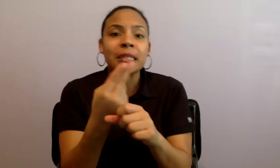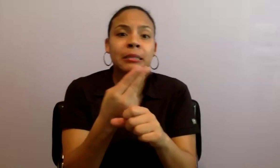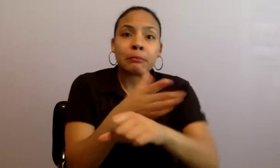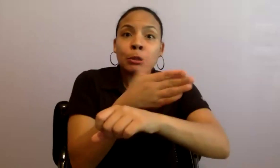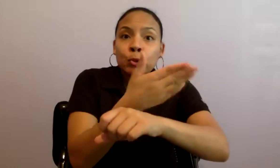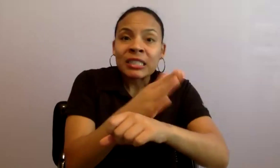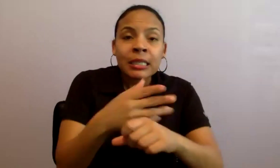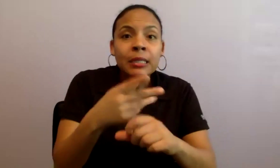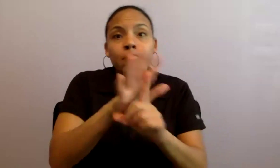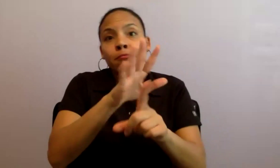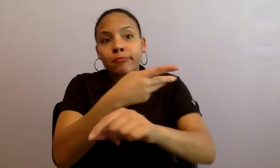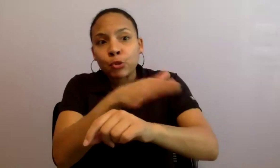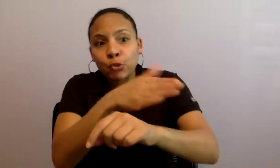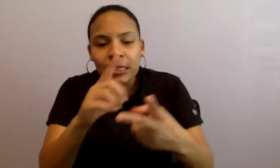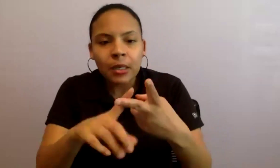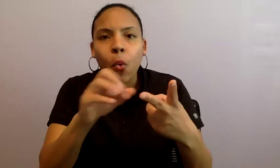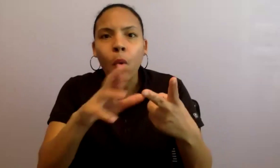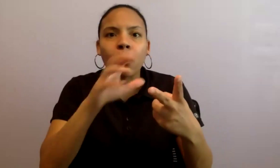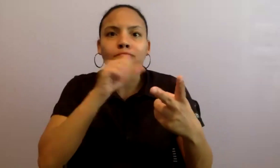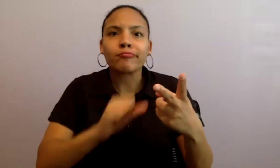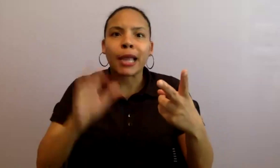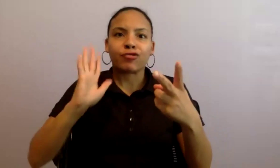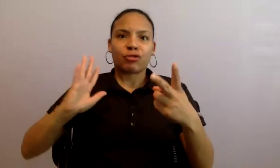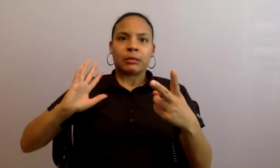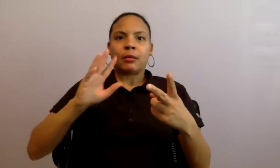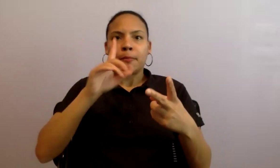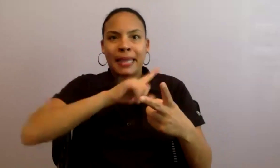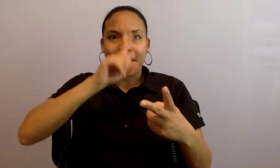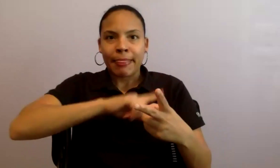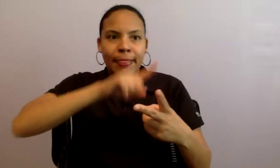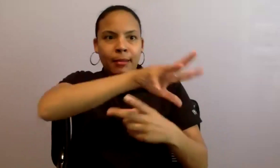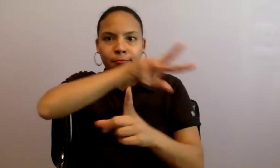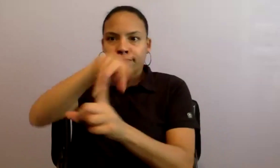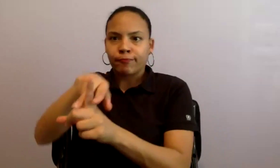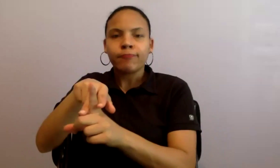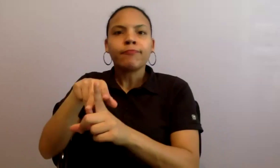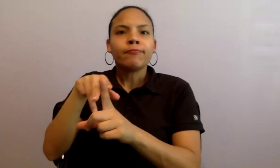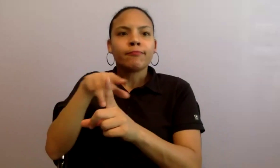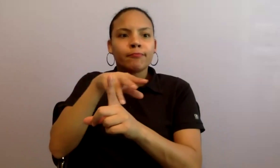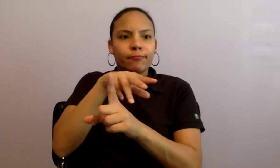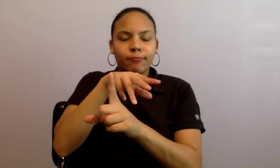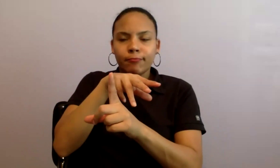something new or creating a completely new work, then it would be eligible. That is a difficult